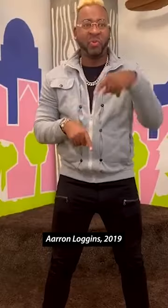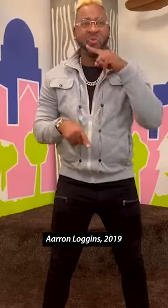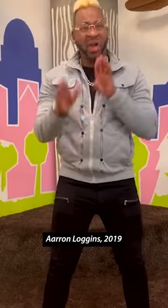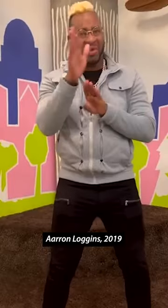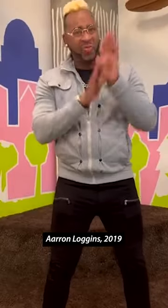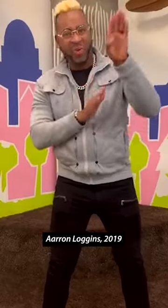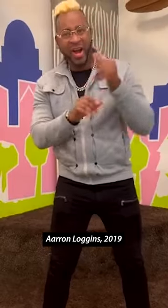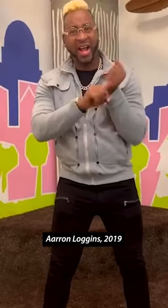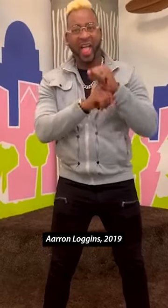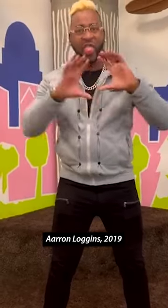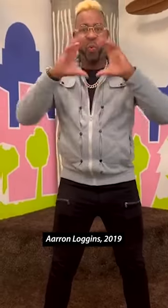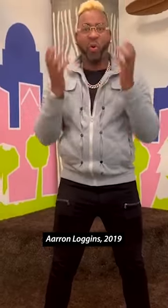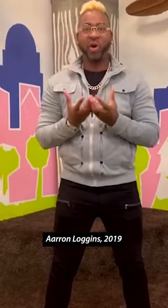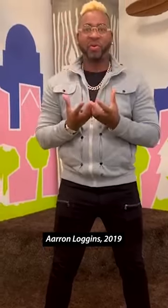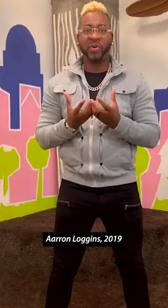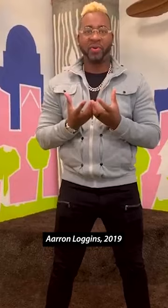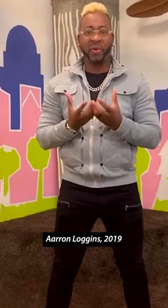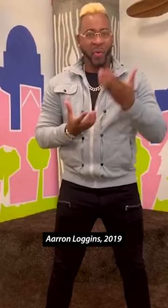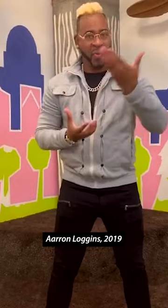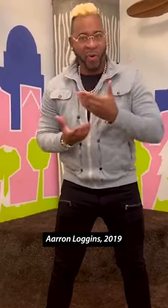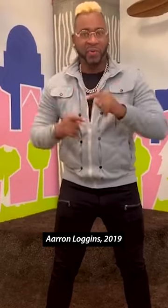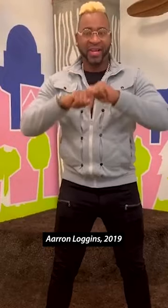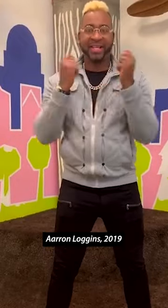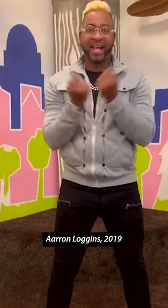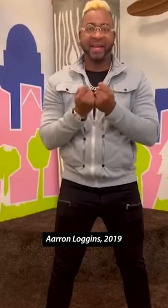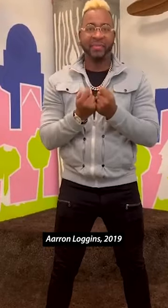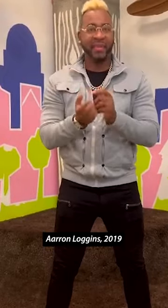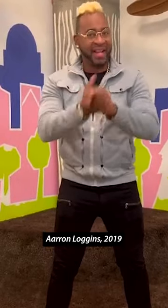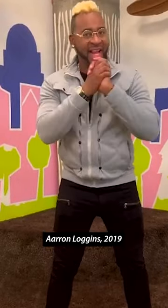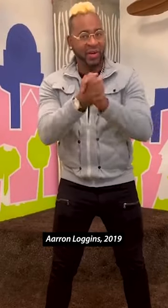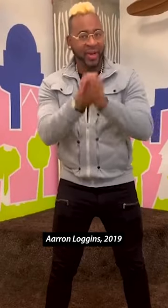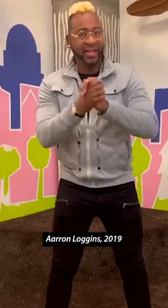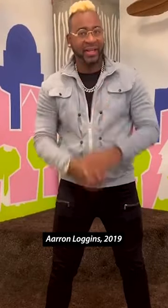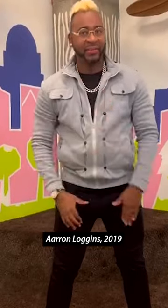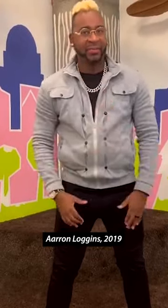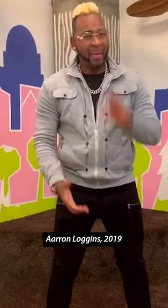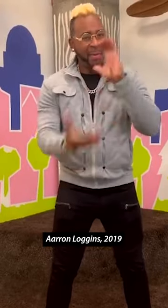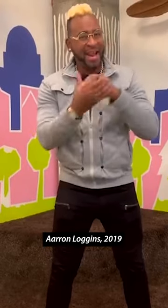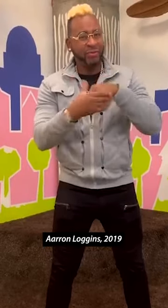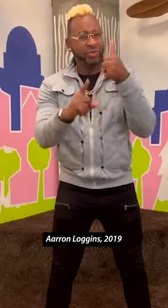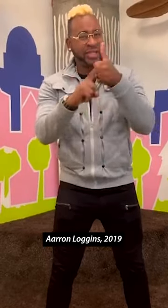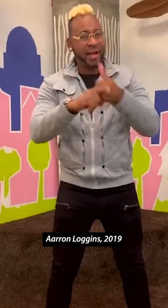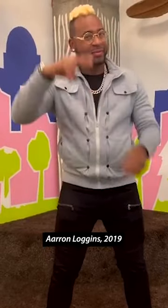Look at you thriving in this world, welcome to the team! Congratulations. Believe in yourself!